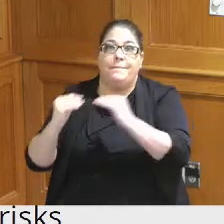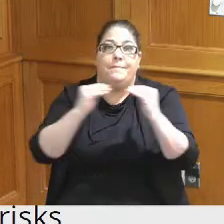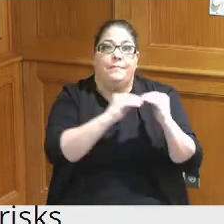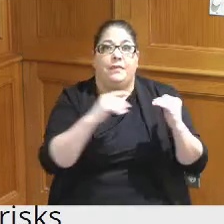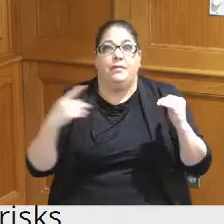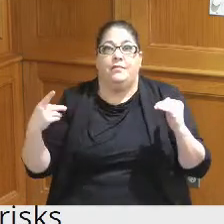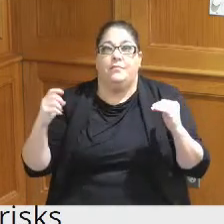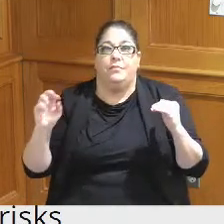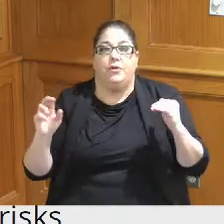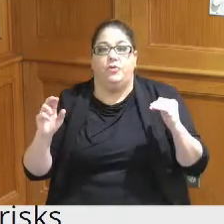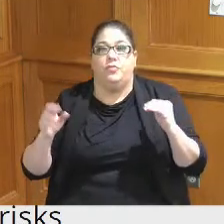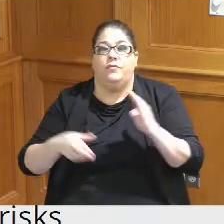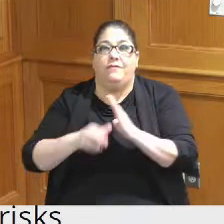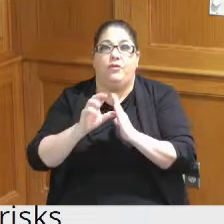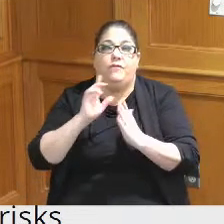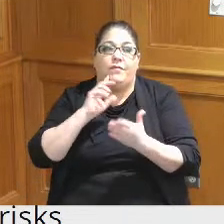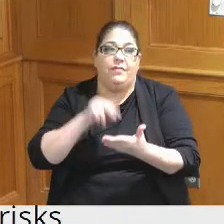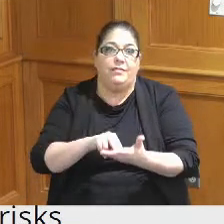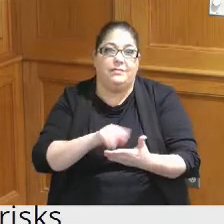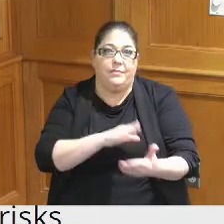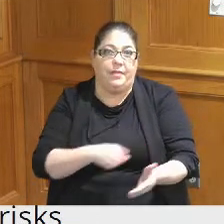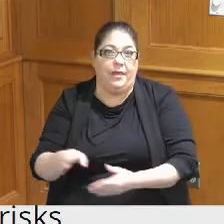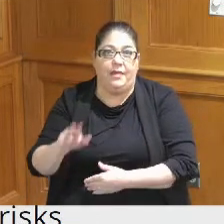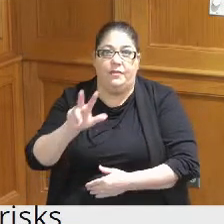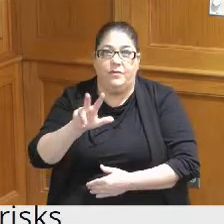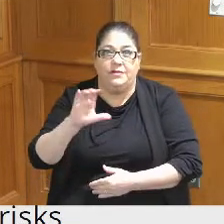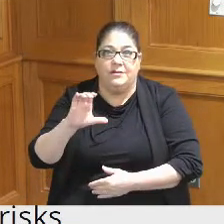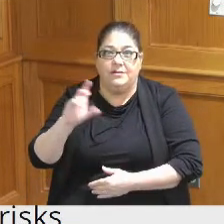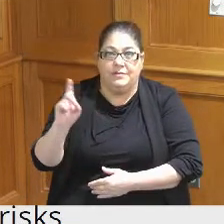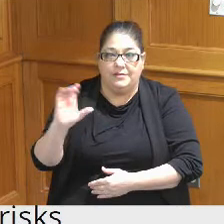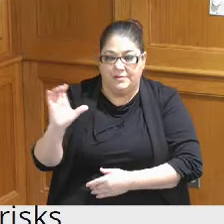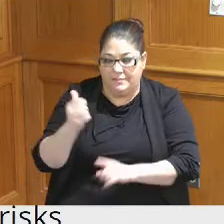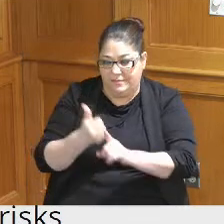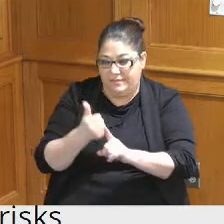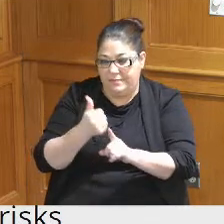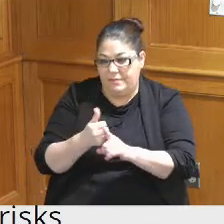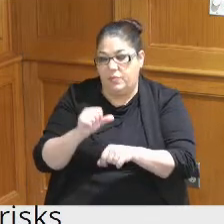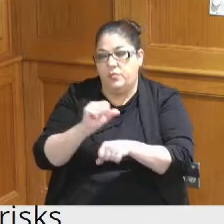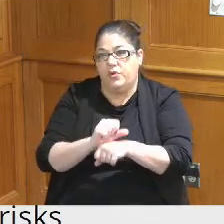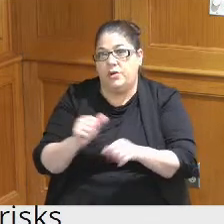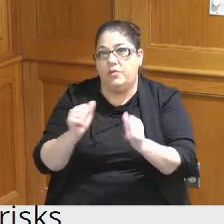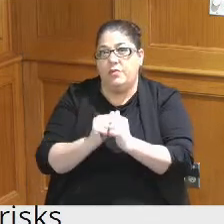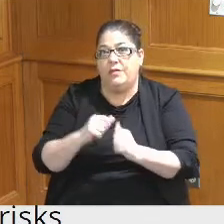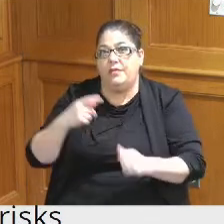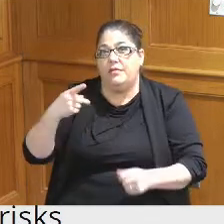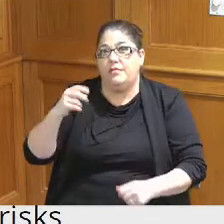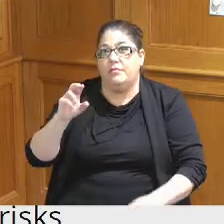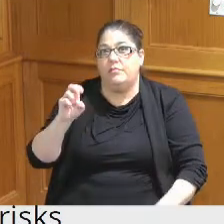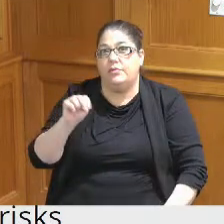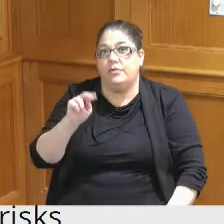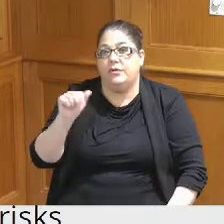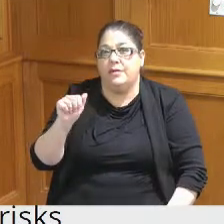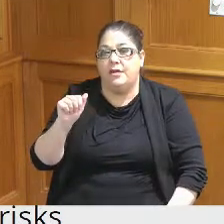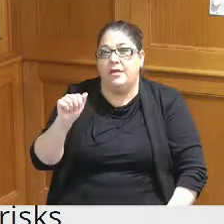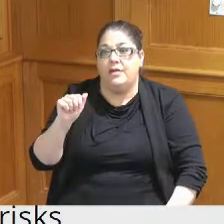this financing plan so 3CDC has been working with the Perna advisors out of Columbus as